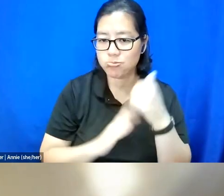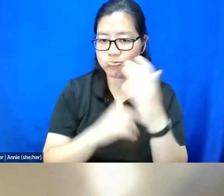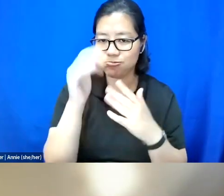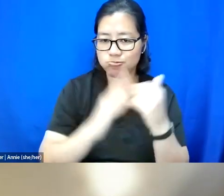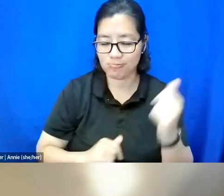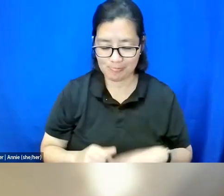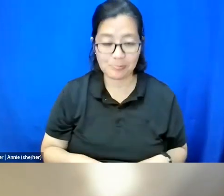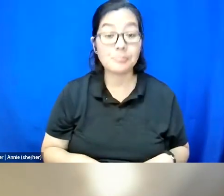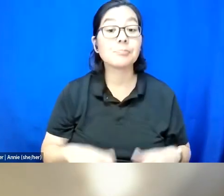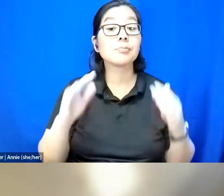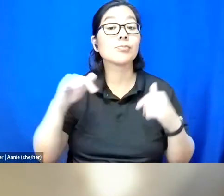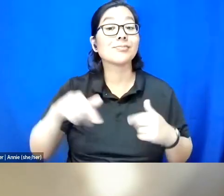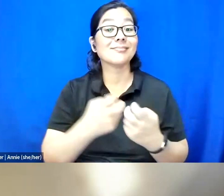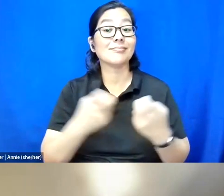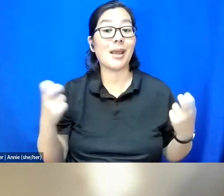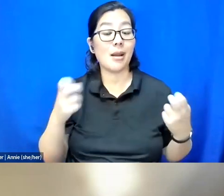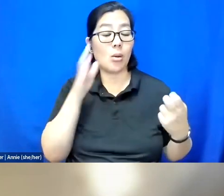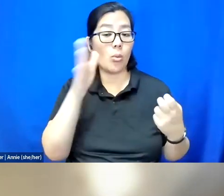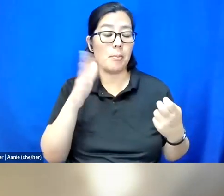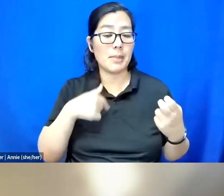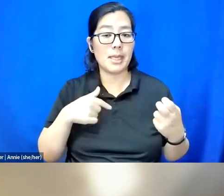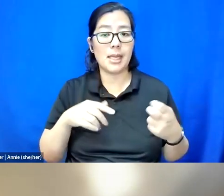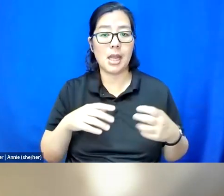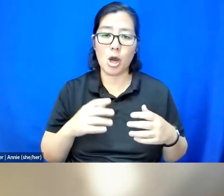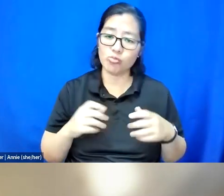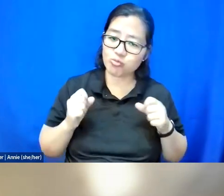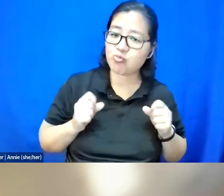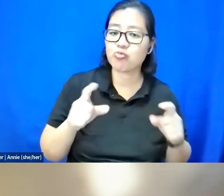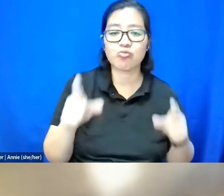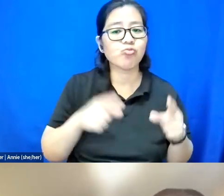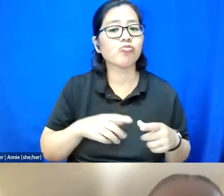So this panel is going to be a candid exploration of what it means